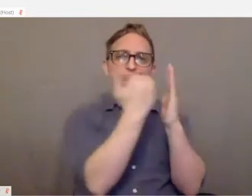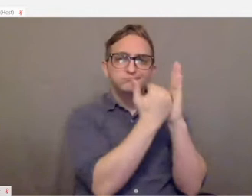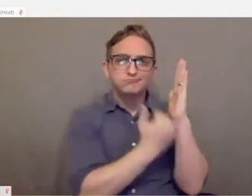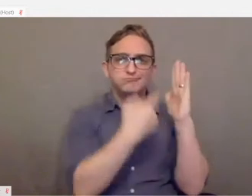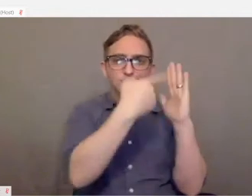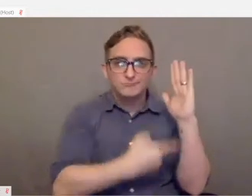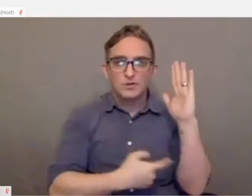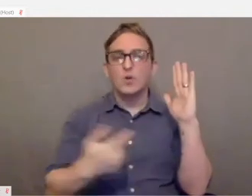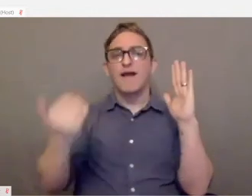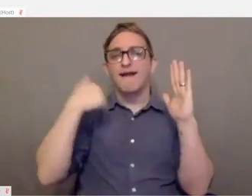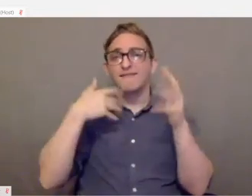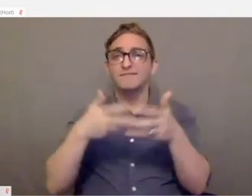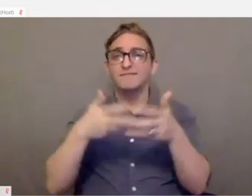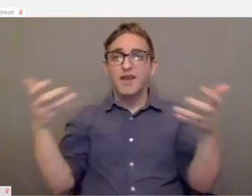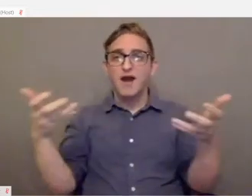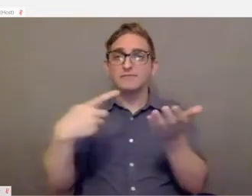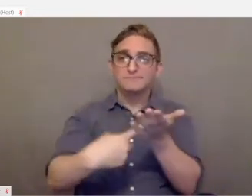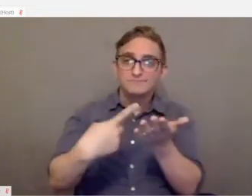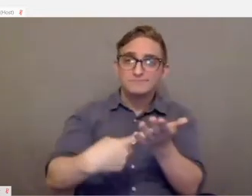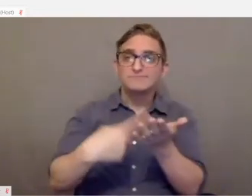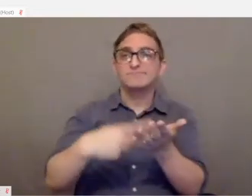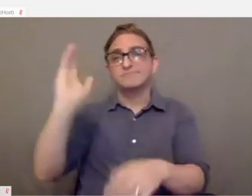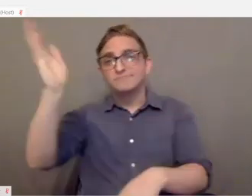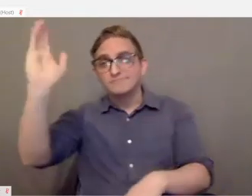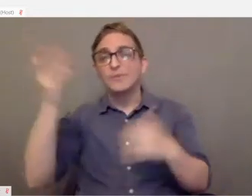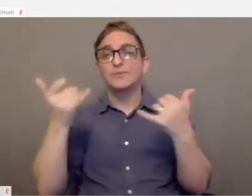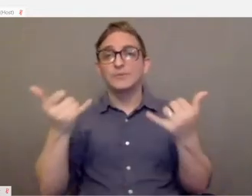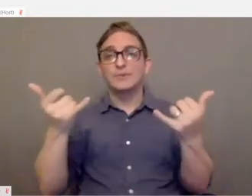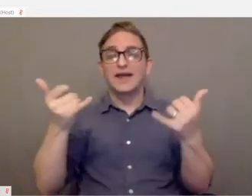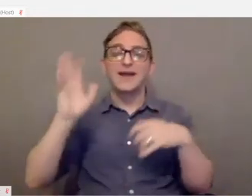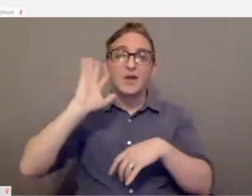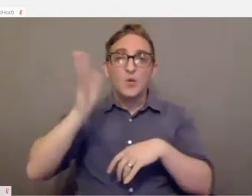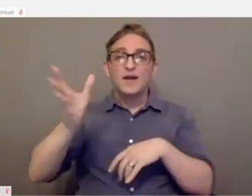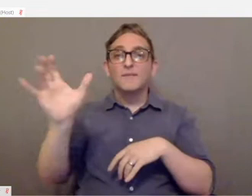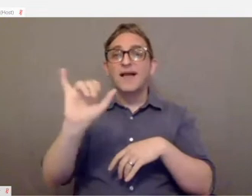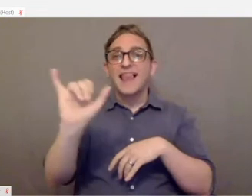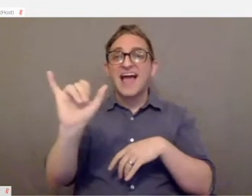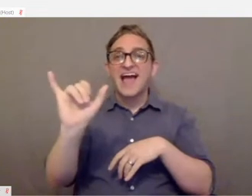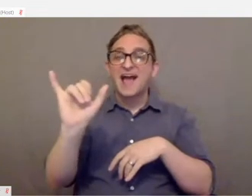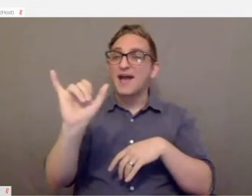We have a whole bunch to go over today. It's going to be kind of like drinking from a fire hose.